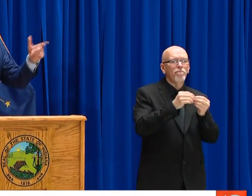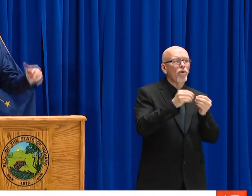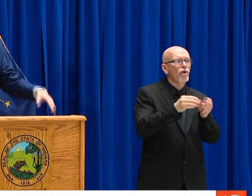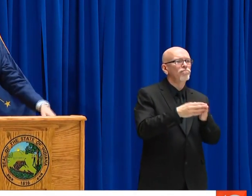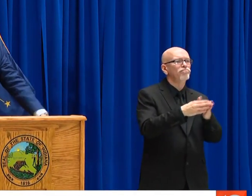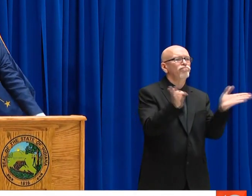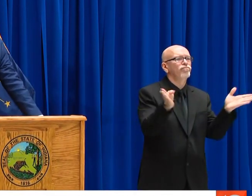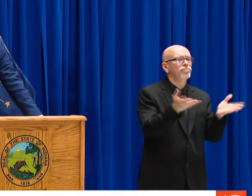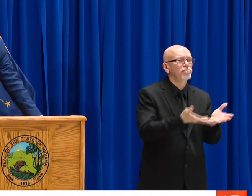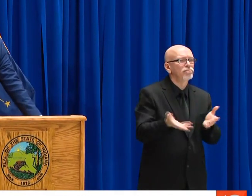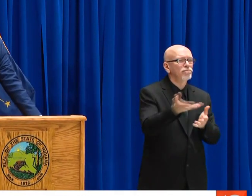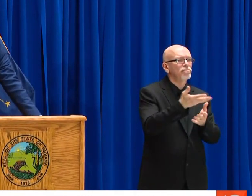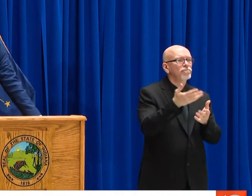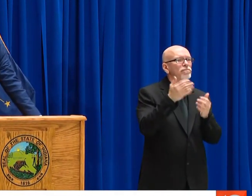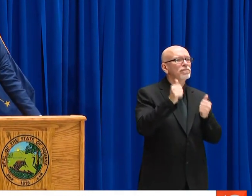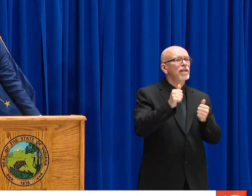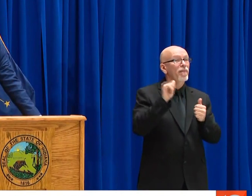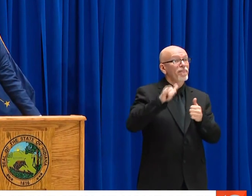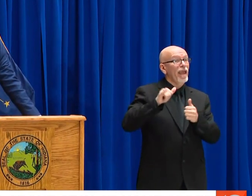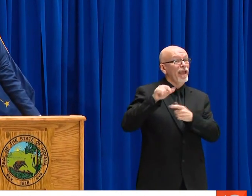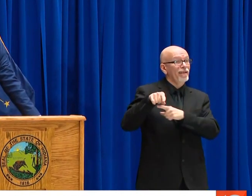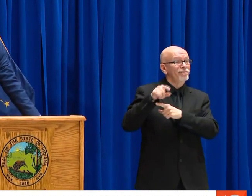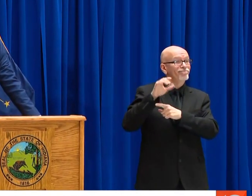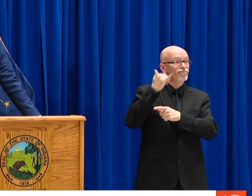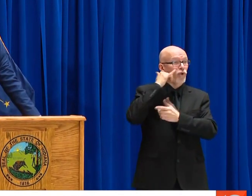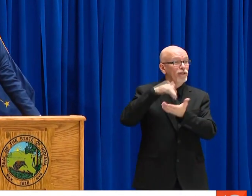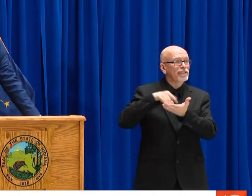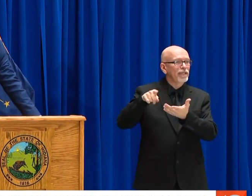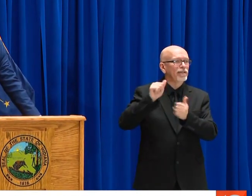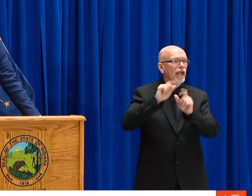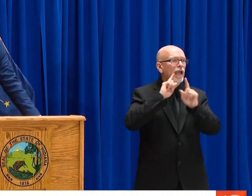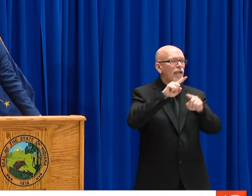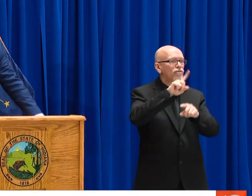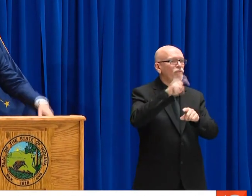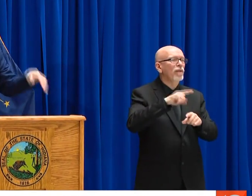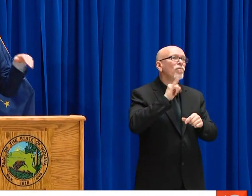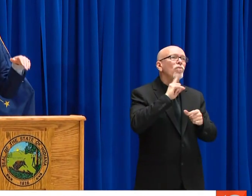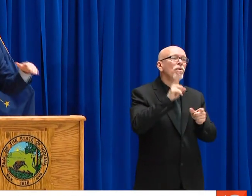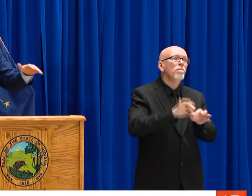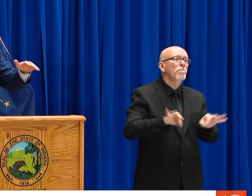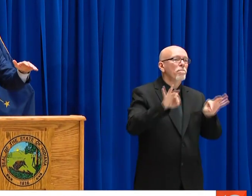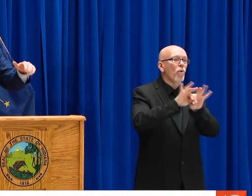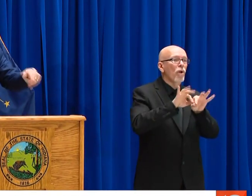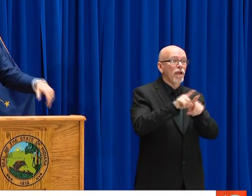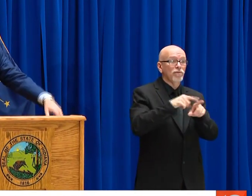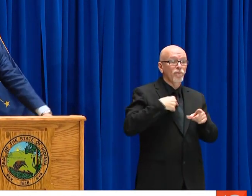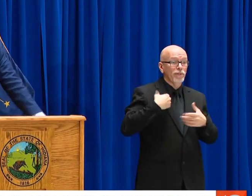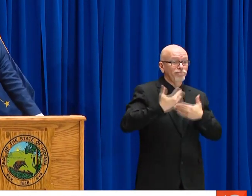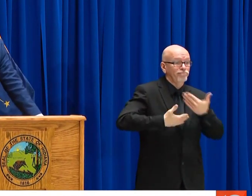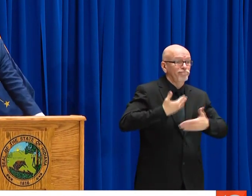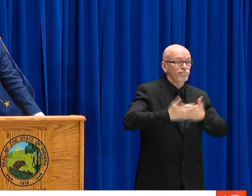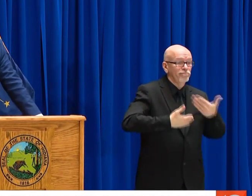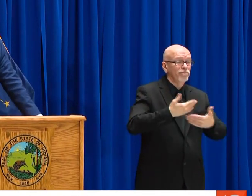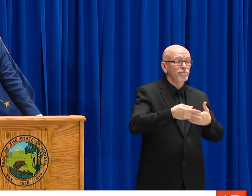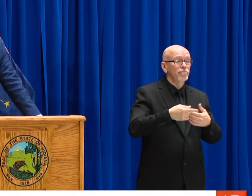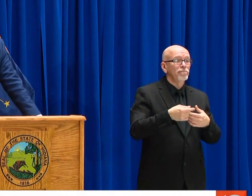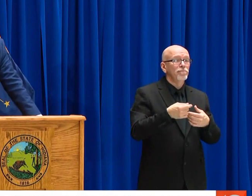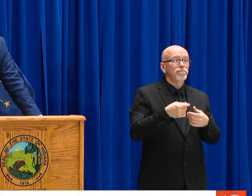DETAIL TOMORROW FROM THE IEDC, HAS BASICALLY BEEN RETROFITTED OVER THE LAST 48-72 HOURS INTO BECOMING A CONCIERGE THAT'S